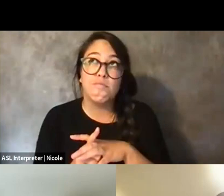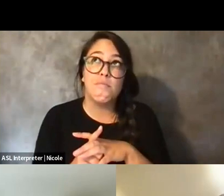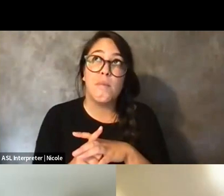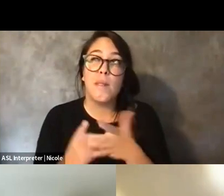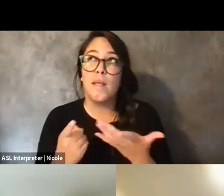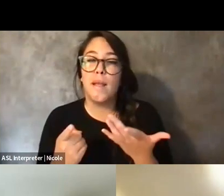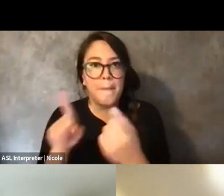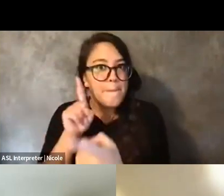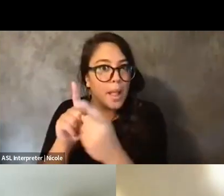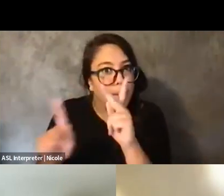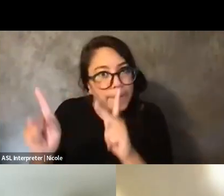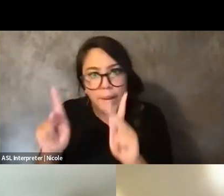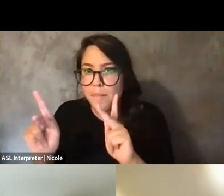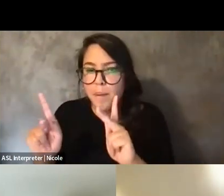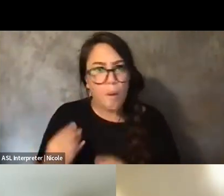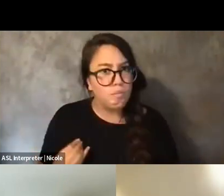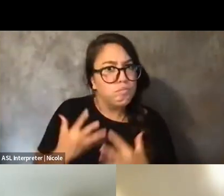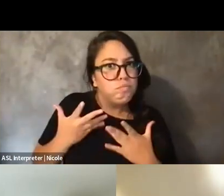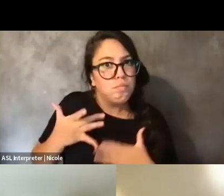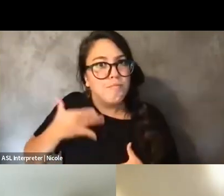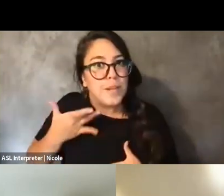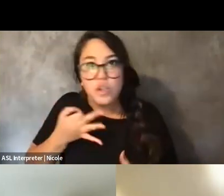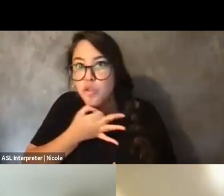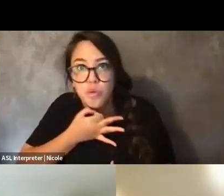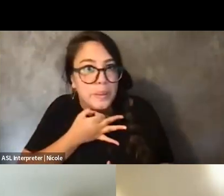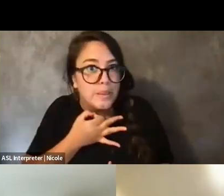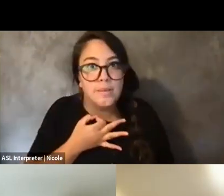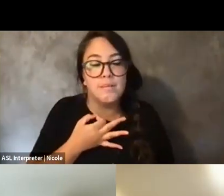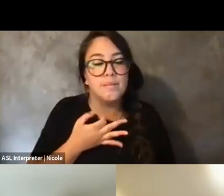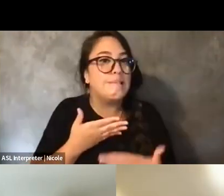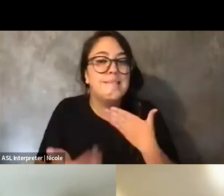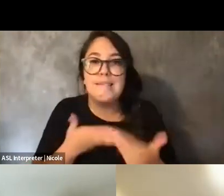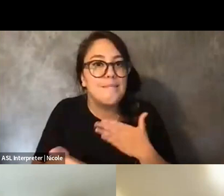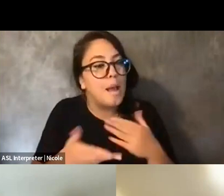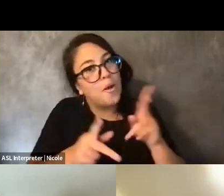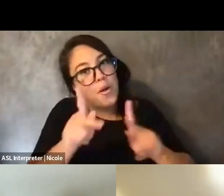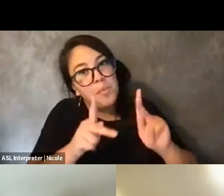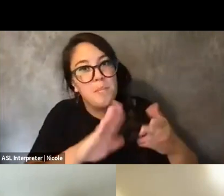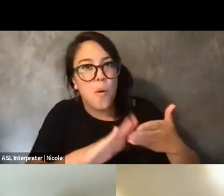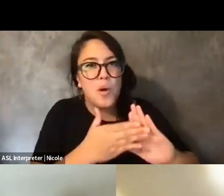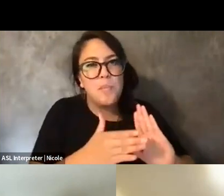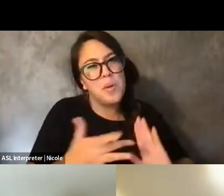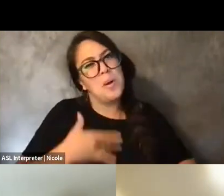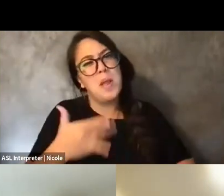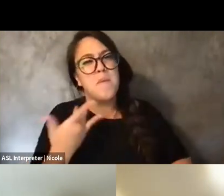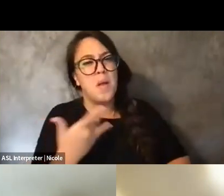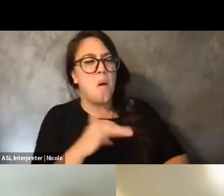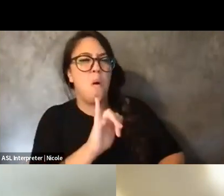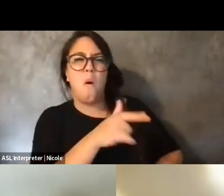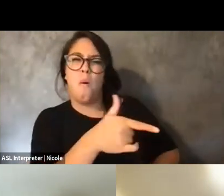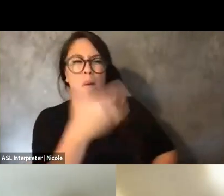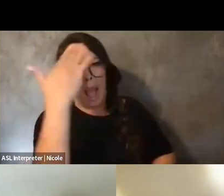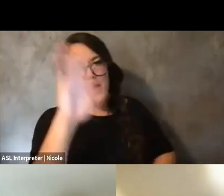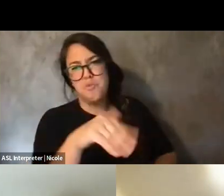Even those folks and communities that feel familiar with us kind of bringing in a sense